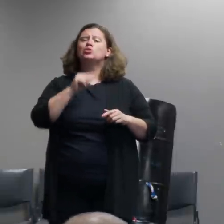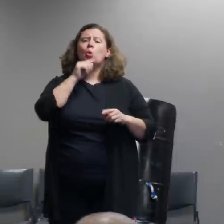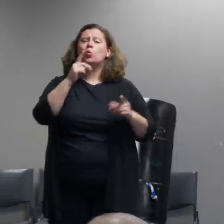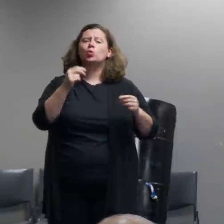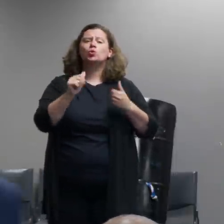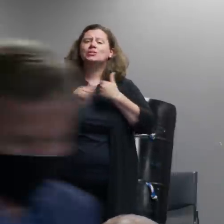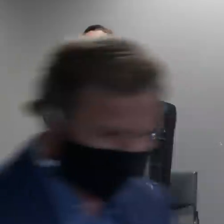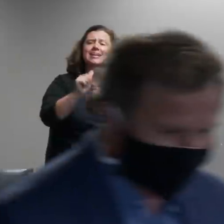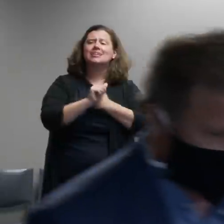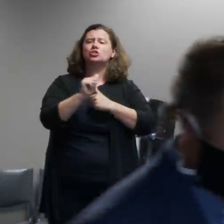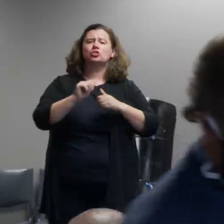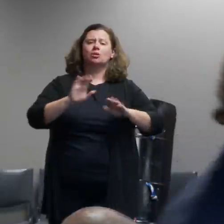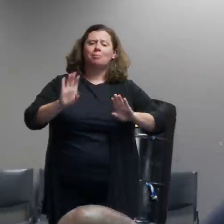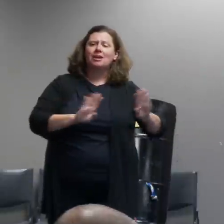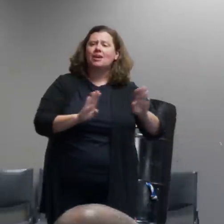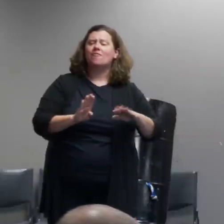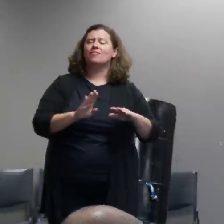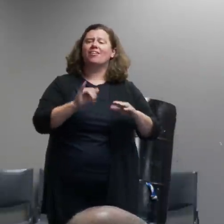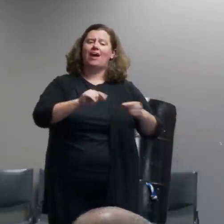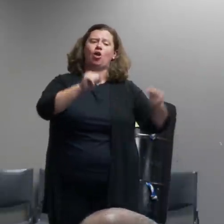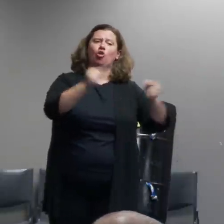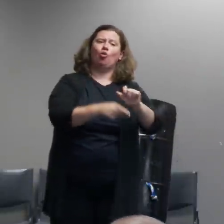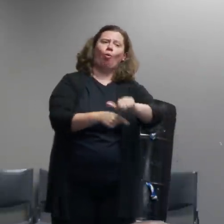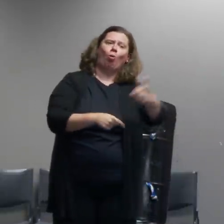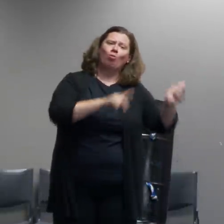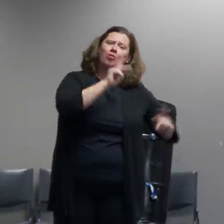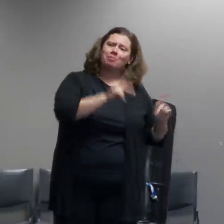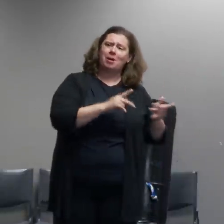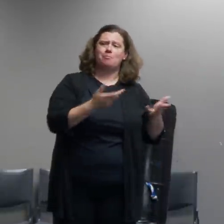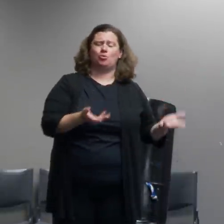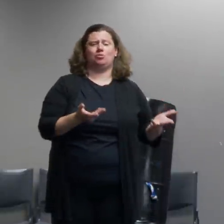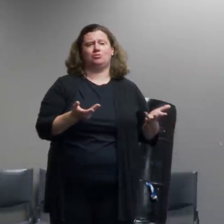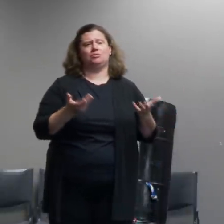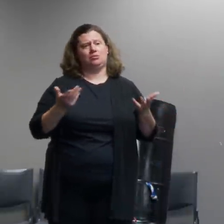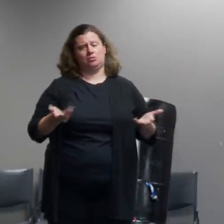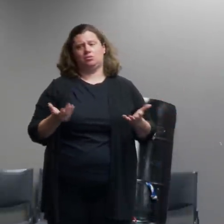people i will be very happy